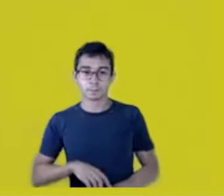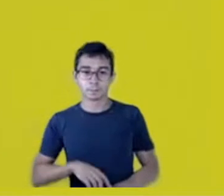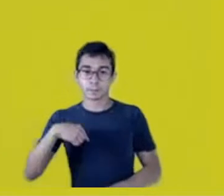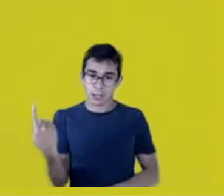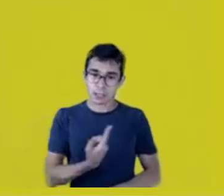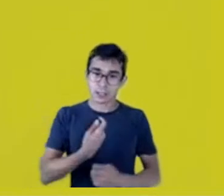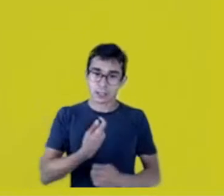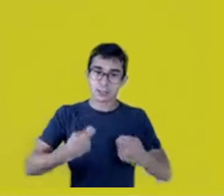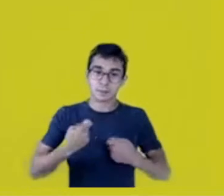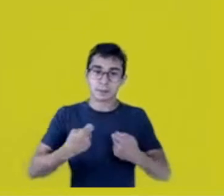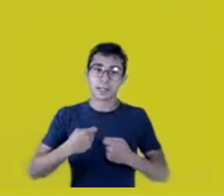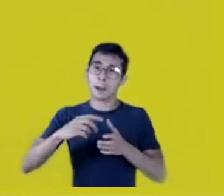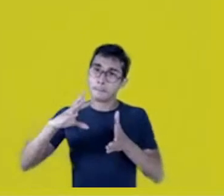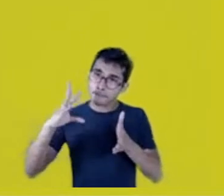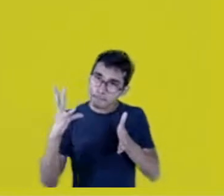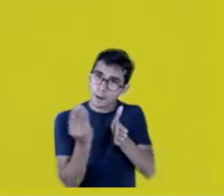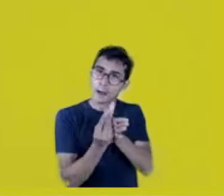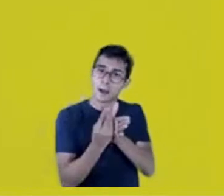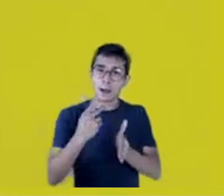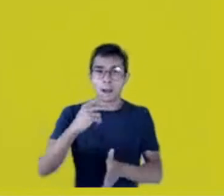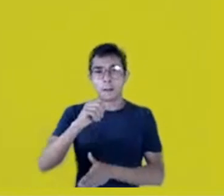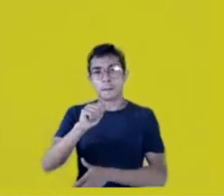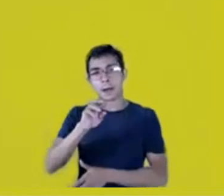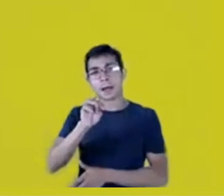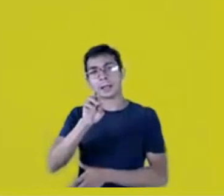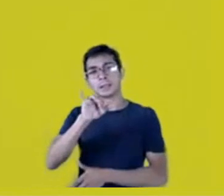Why do we have a national heritage at IPHAN?